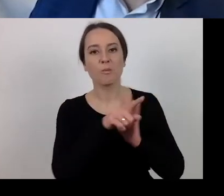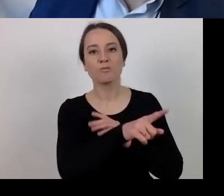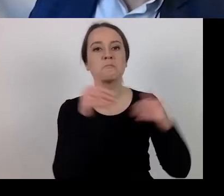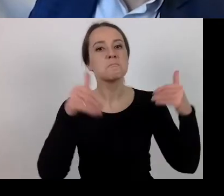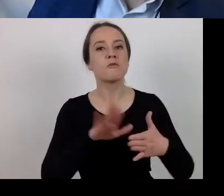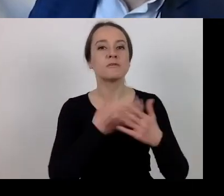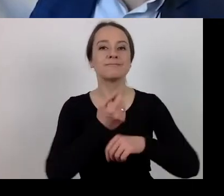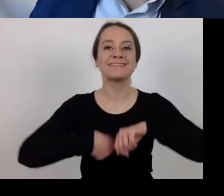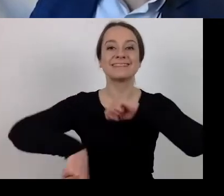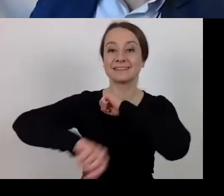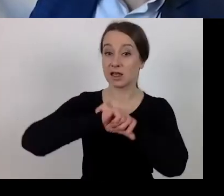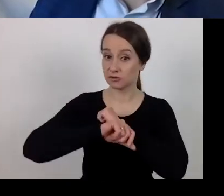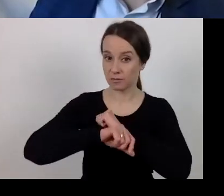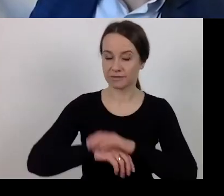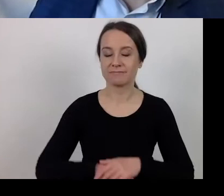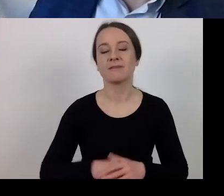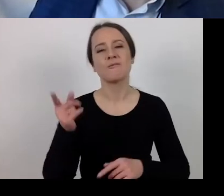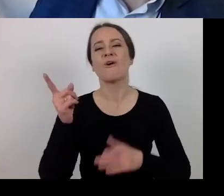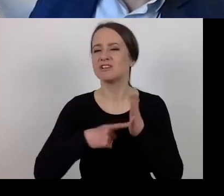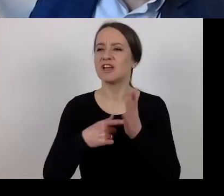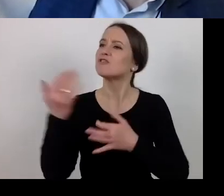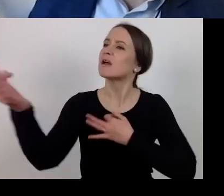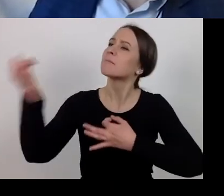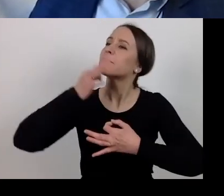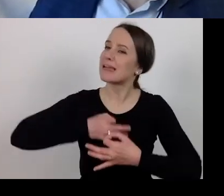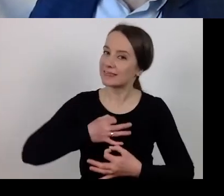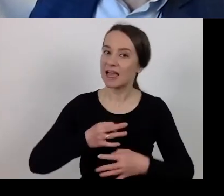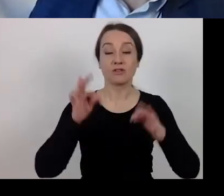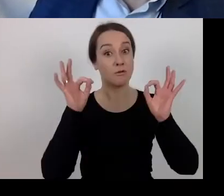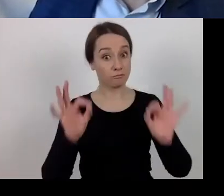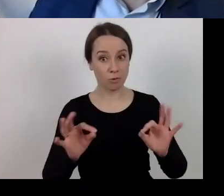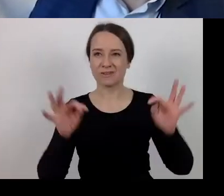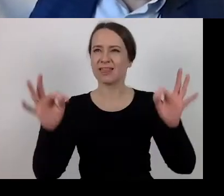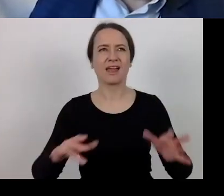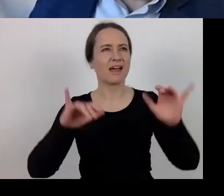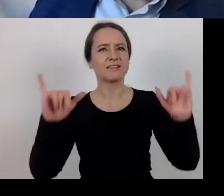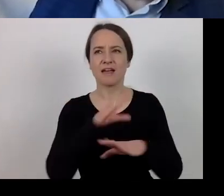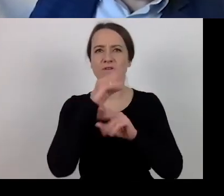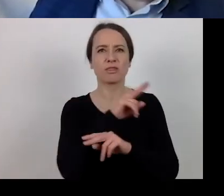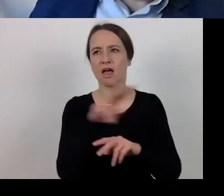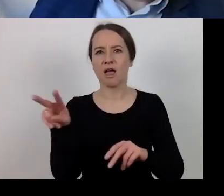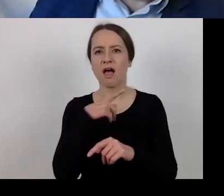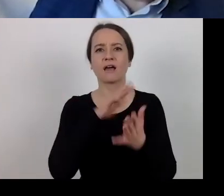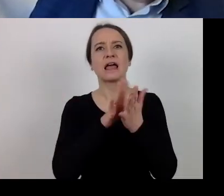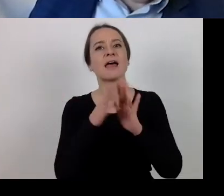Very often we get this question: "The market assessment or the competitiveness principle -